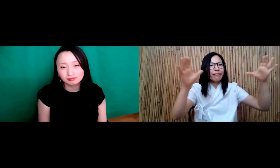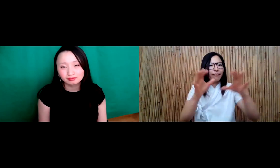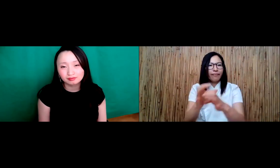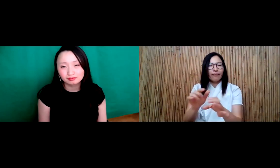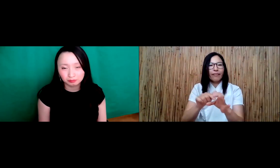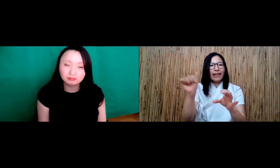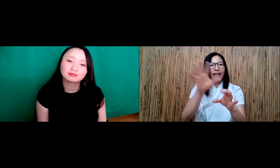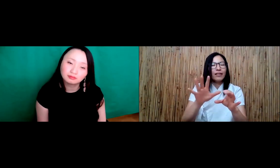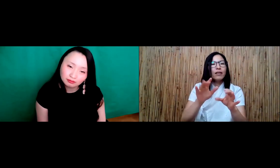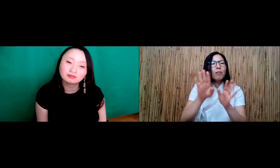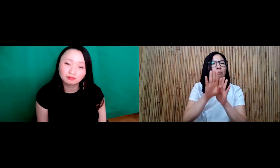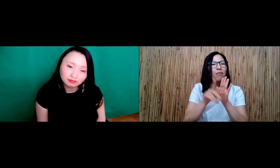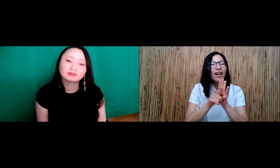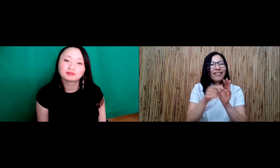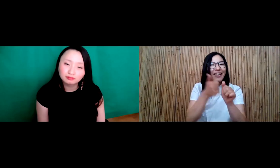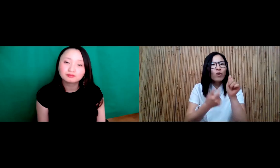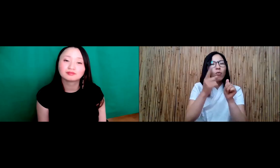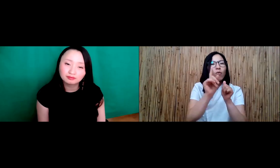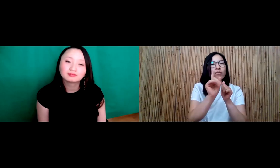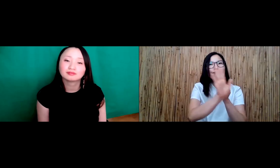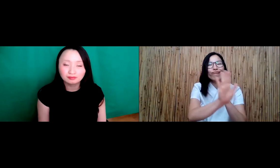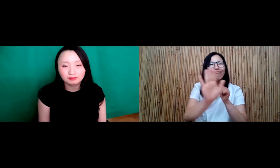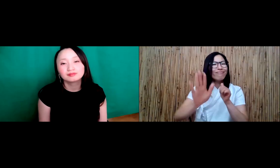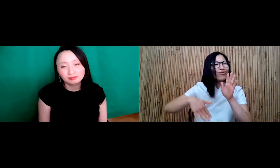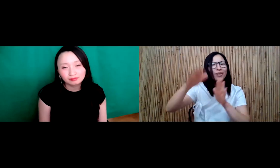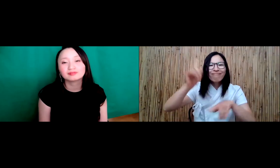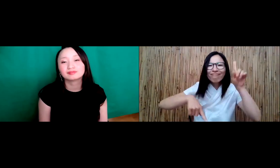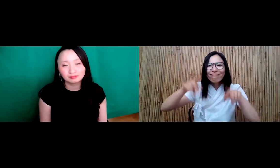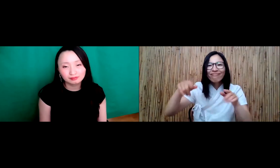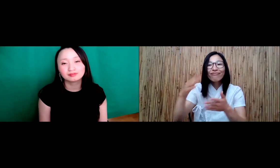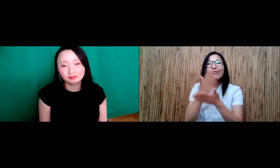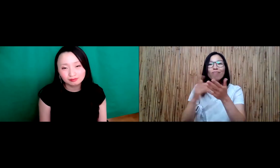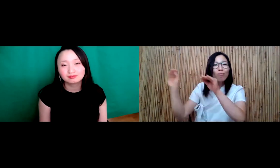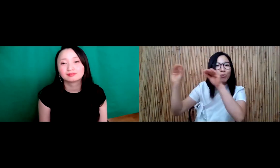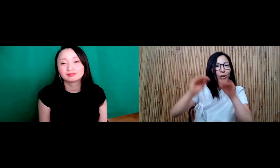But for the month of, you know, Asian American Pacific Islander, you know, and there's a